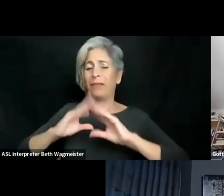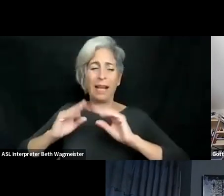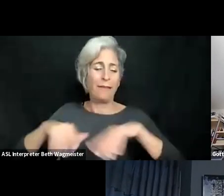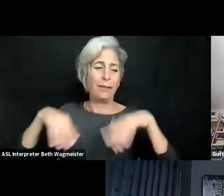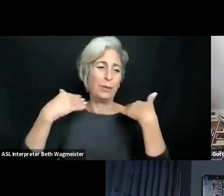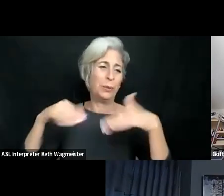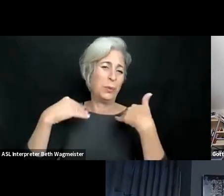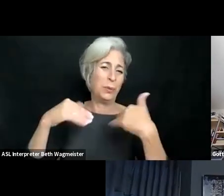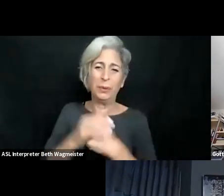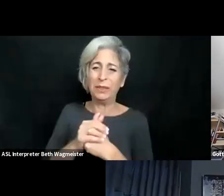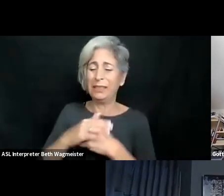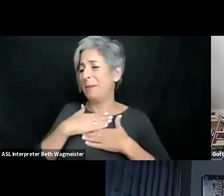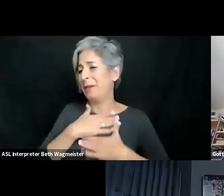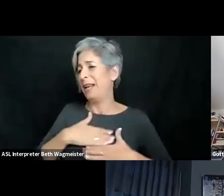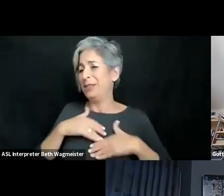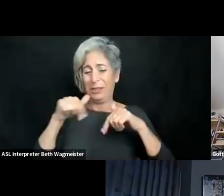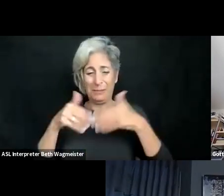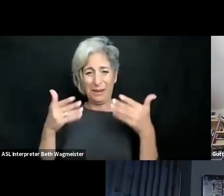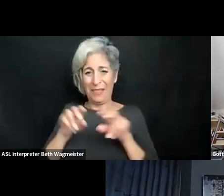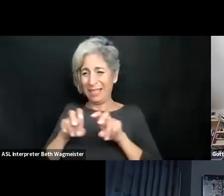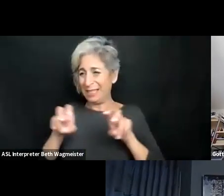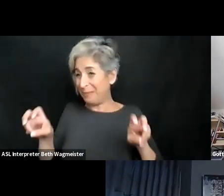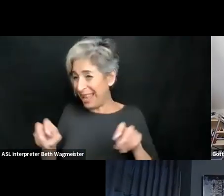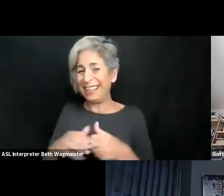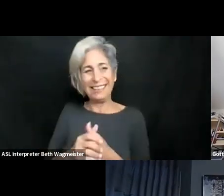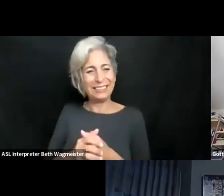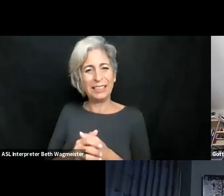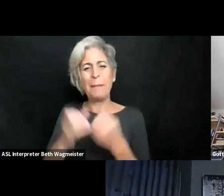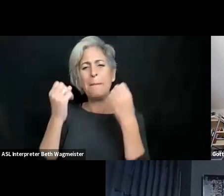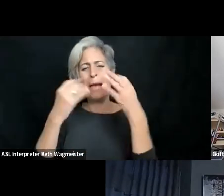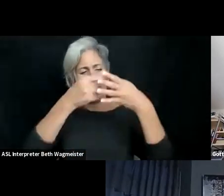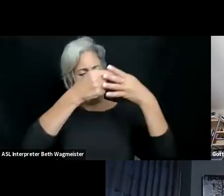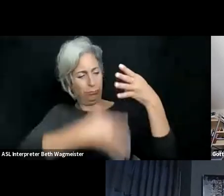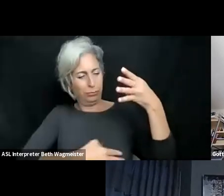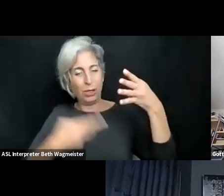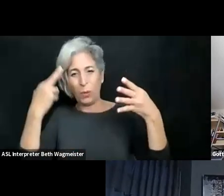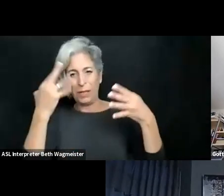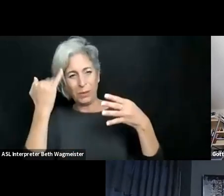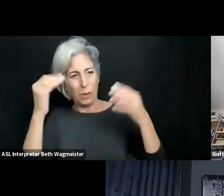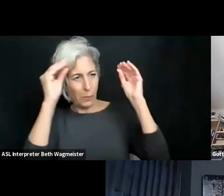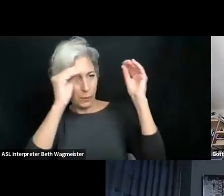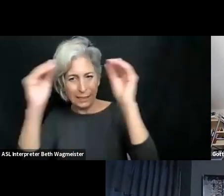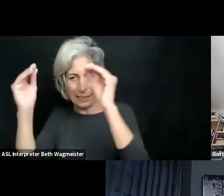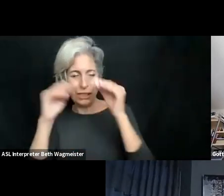Thank you for all the organizers for organizing this great conference. It's a pleasure to be in this panel.